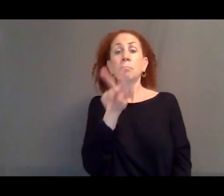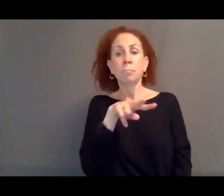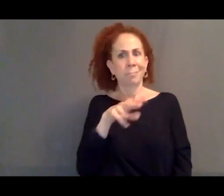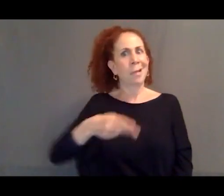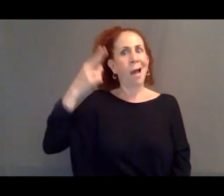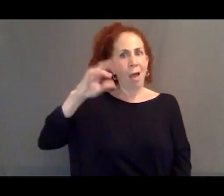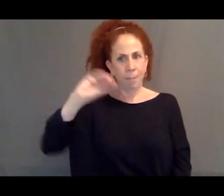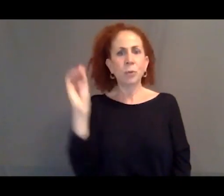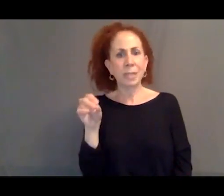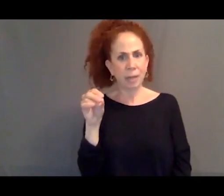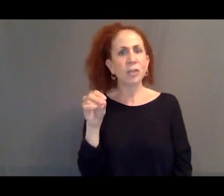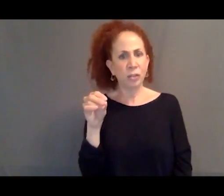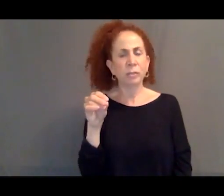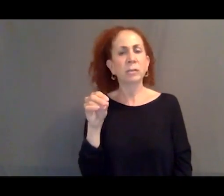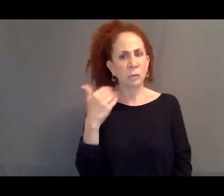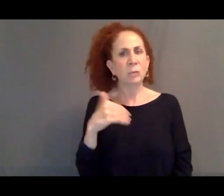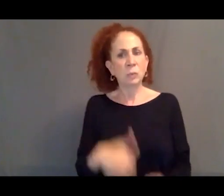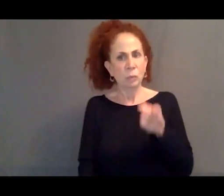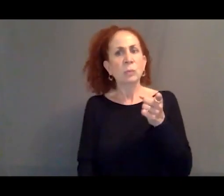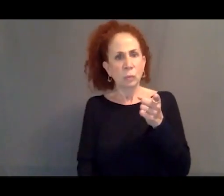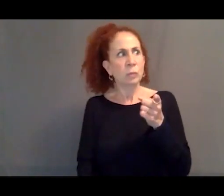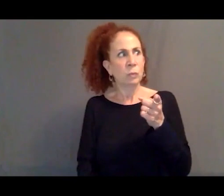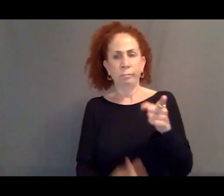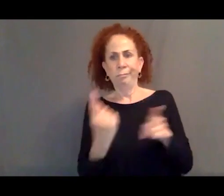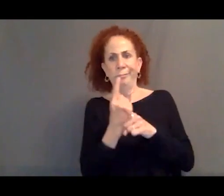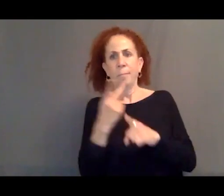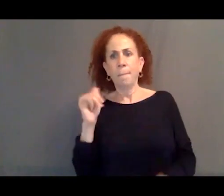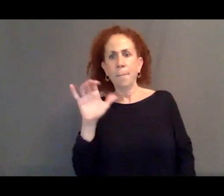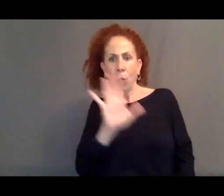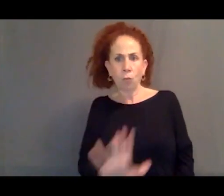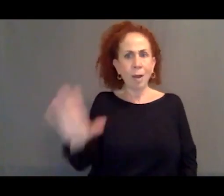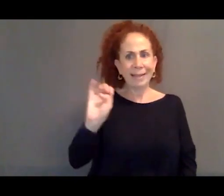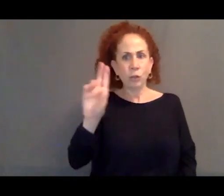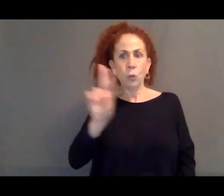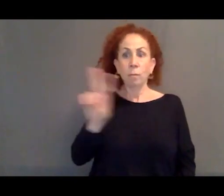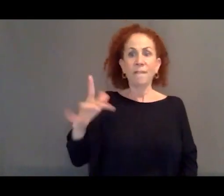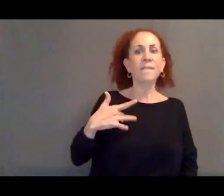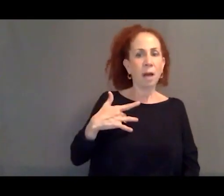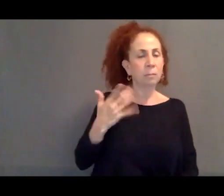of the public across the EU saw immigration